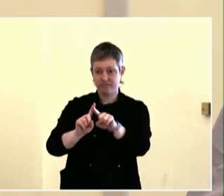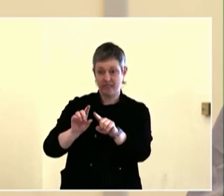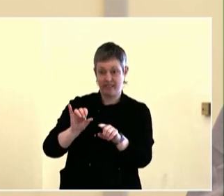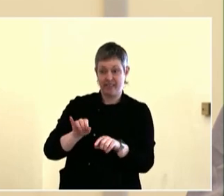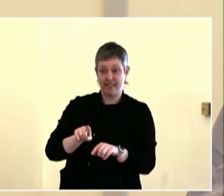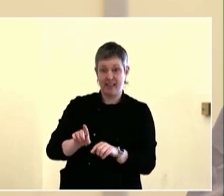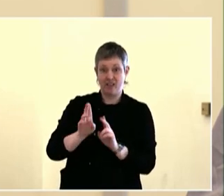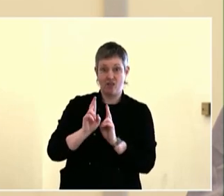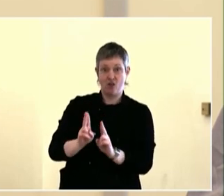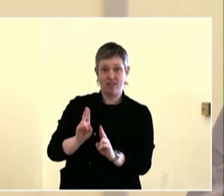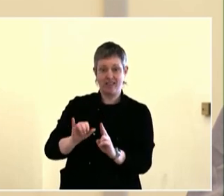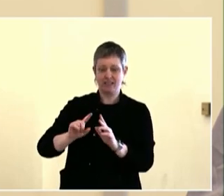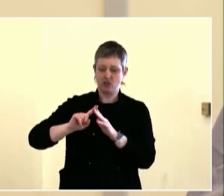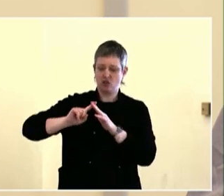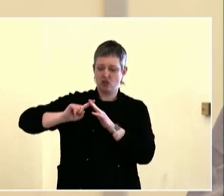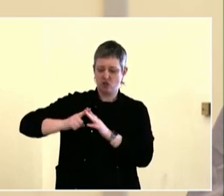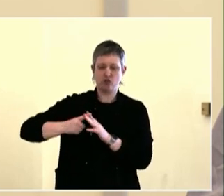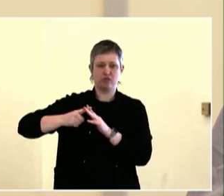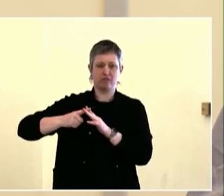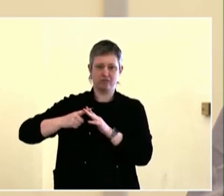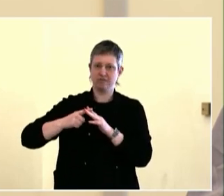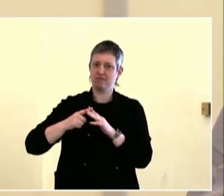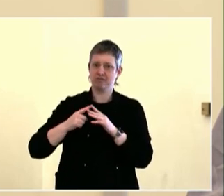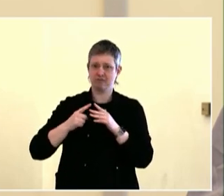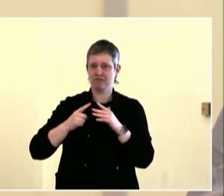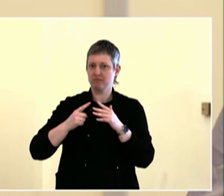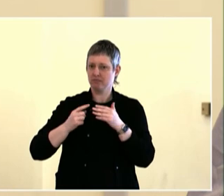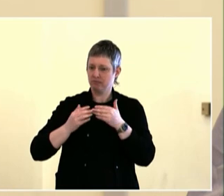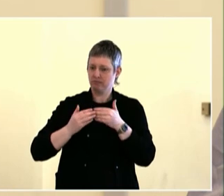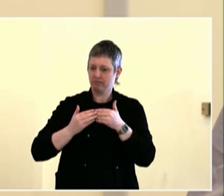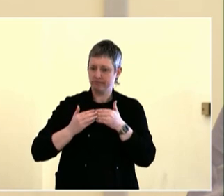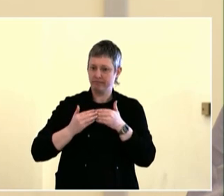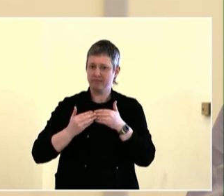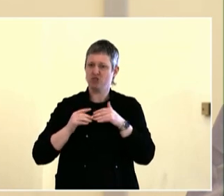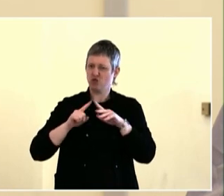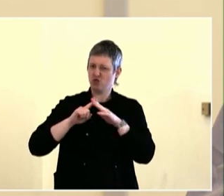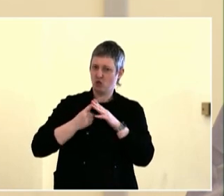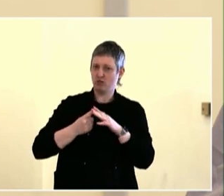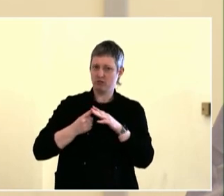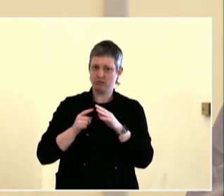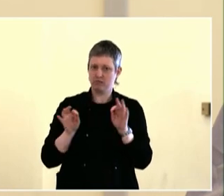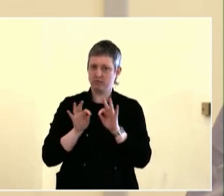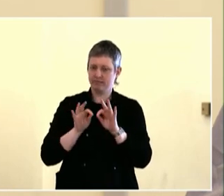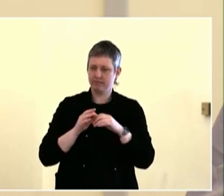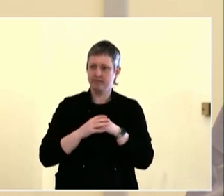may have more youth, a vote, and an actual voice so they can